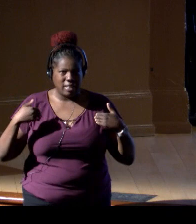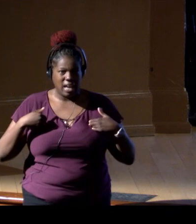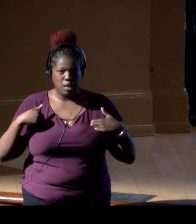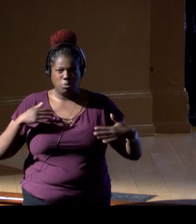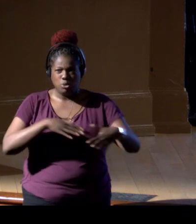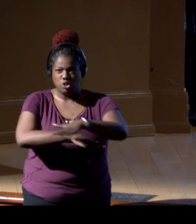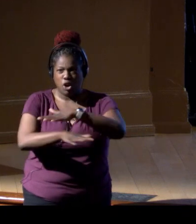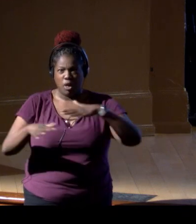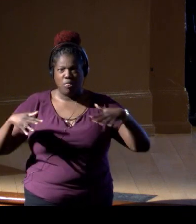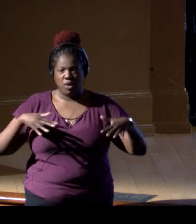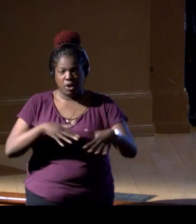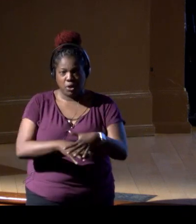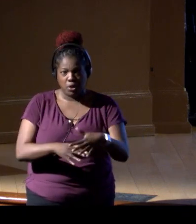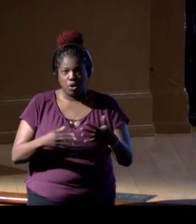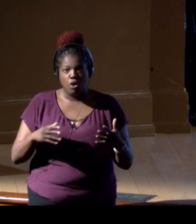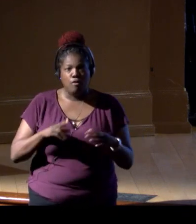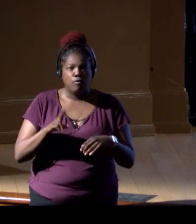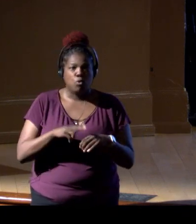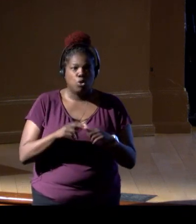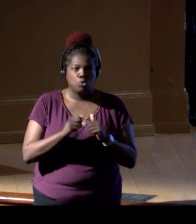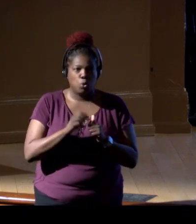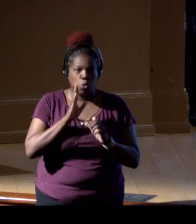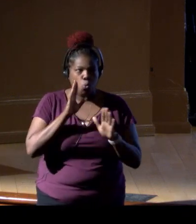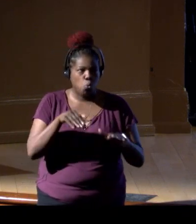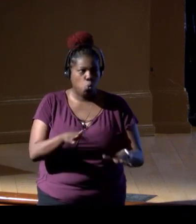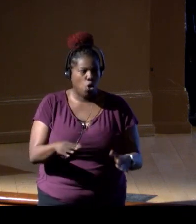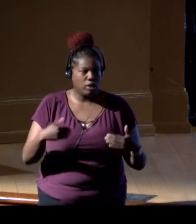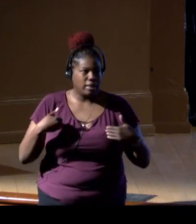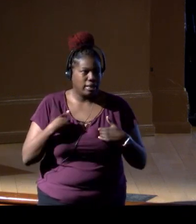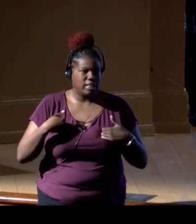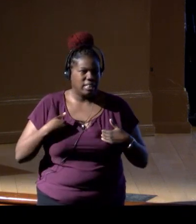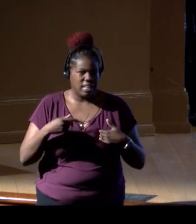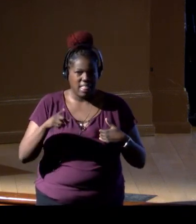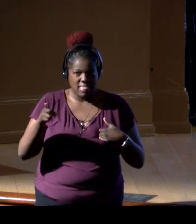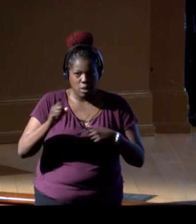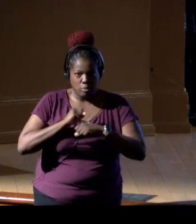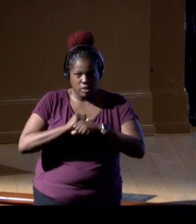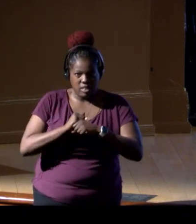And of course, with marine mammals, they're protected under the environmental,